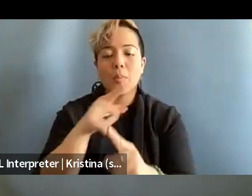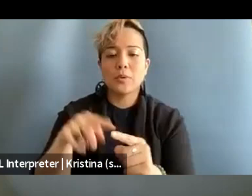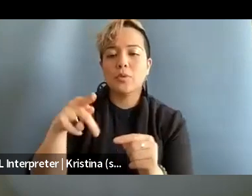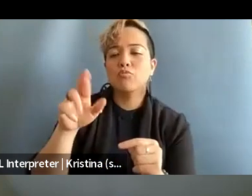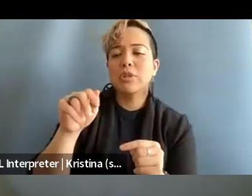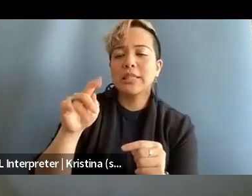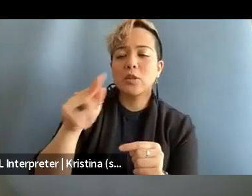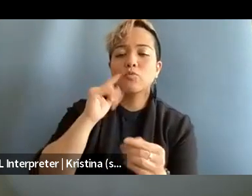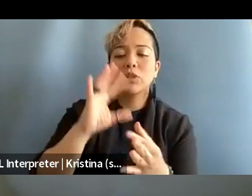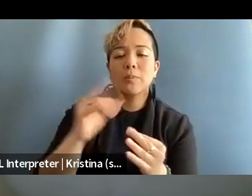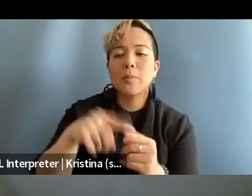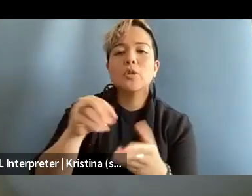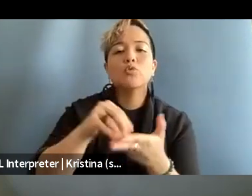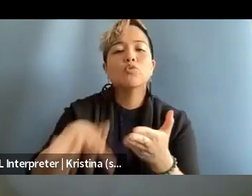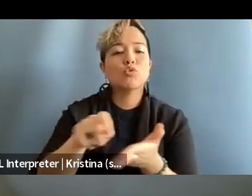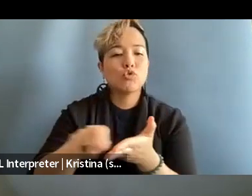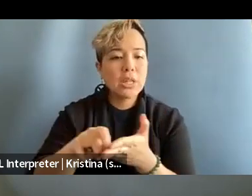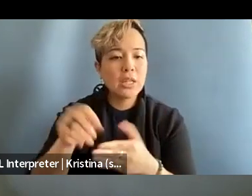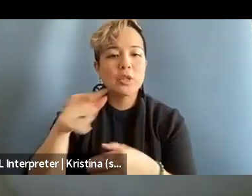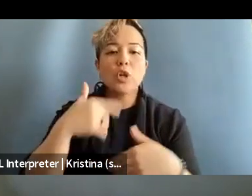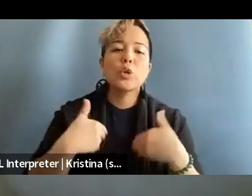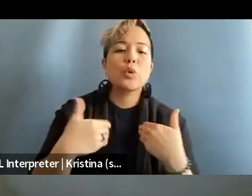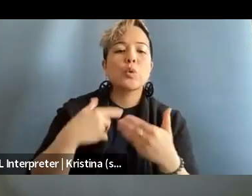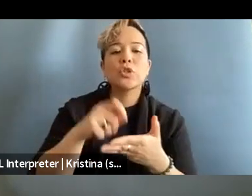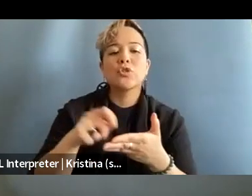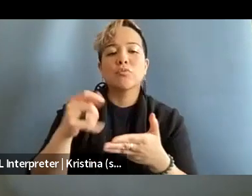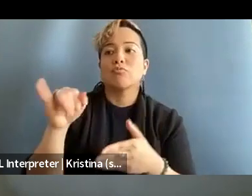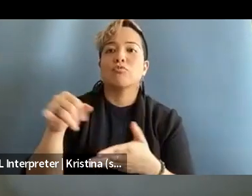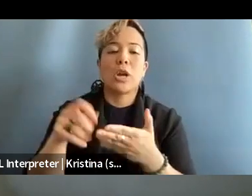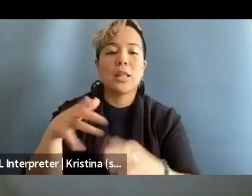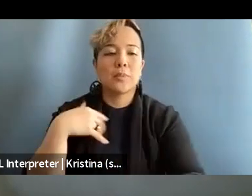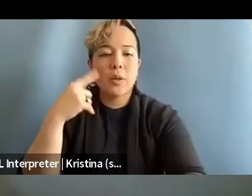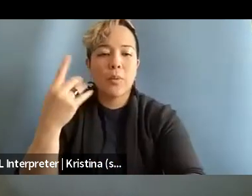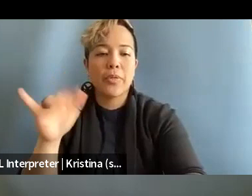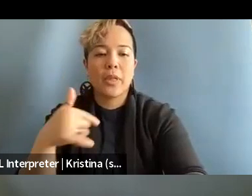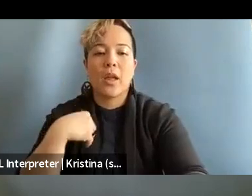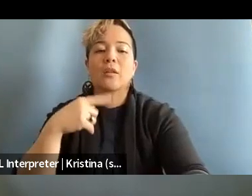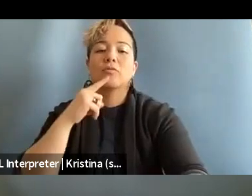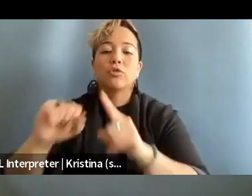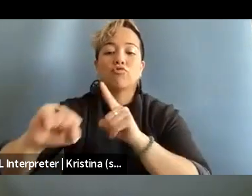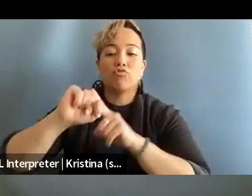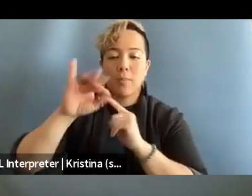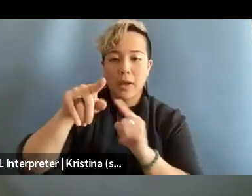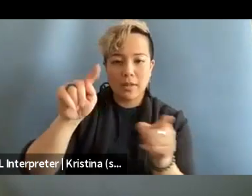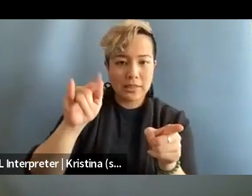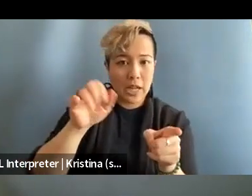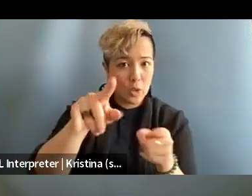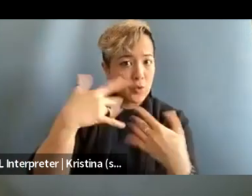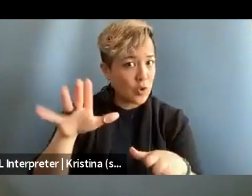saying about kind of student journalists and sort of youth journalists more generally. And I think one of the things I was struck by about, Taylor, you've reported on this and one of the things really